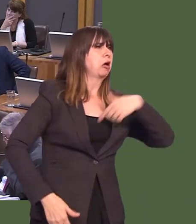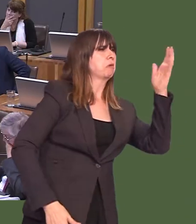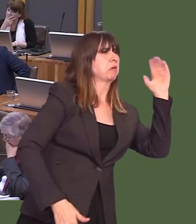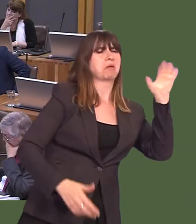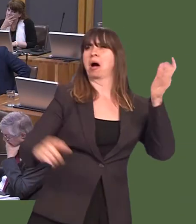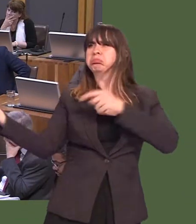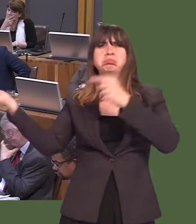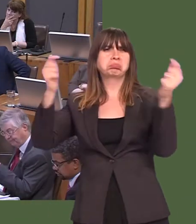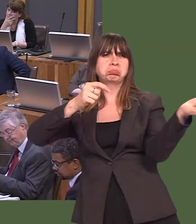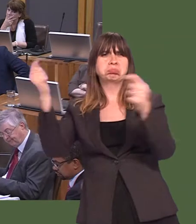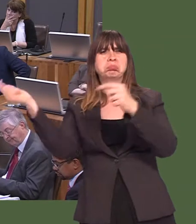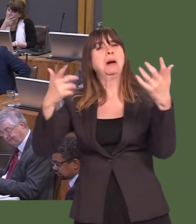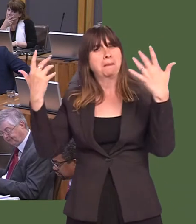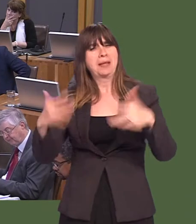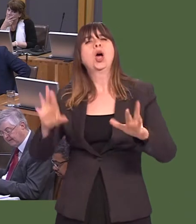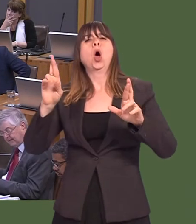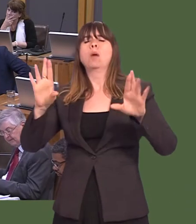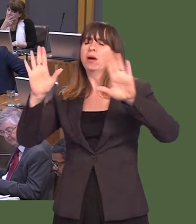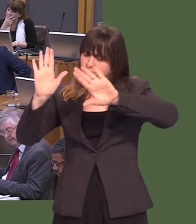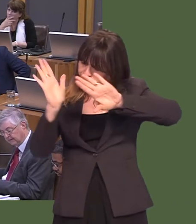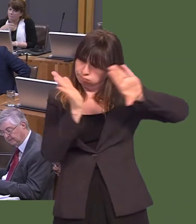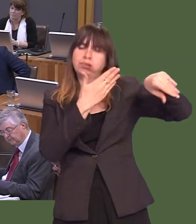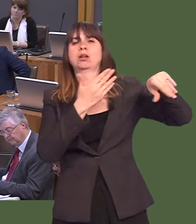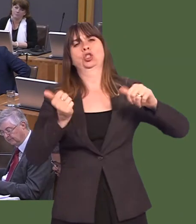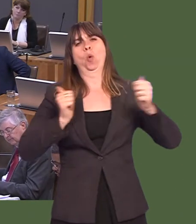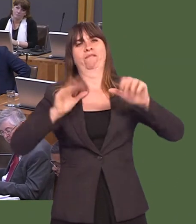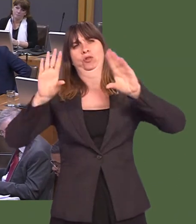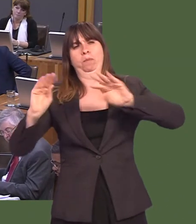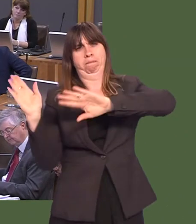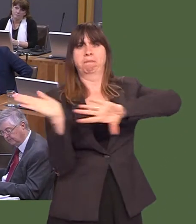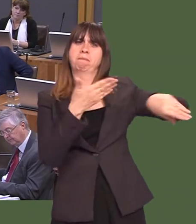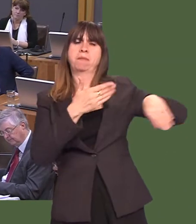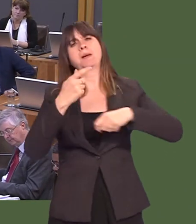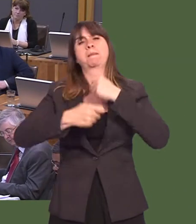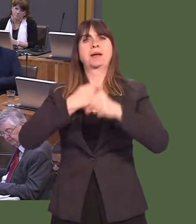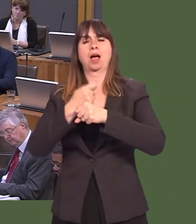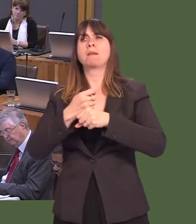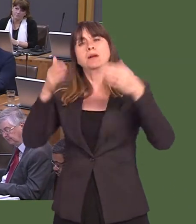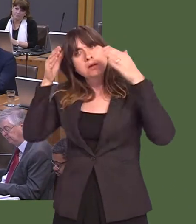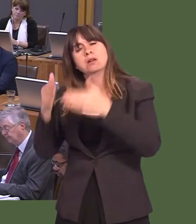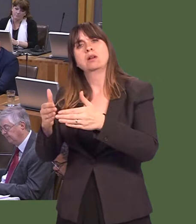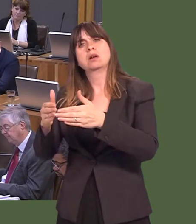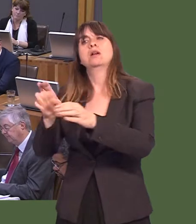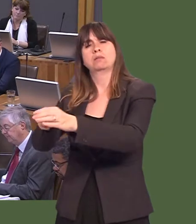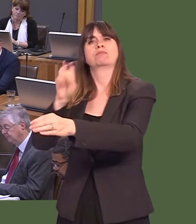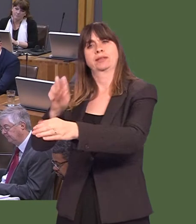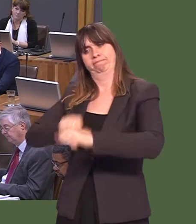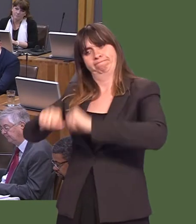I hope that comes to an end pretty soon so that the task of ensuring a sensible Brexit is taken forward.